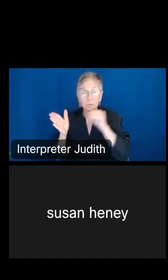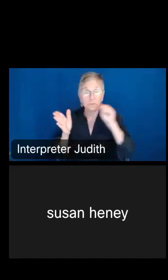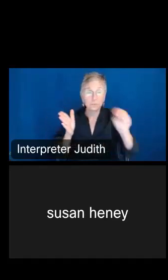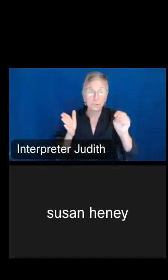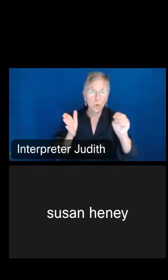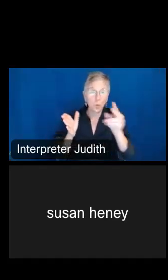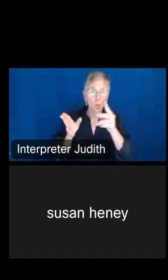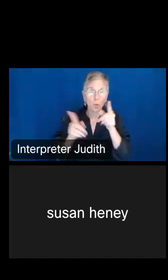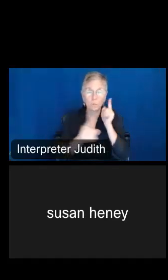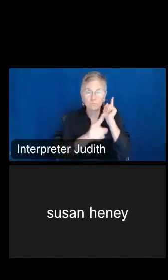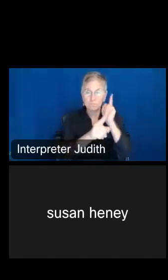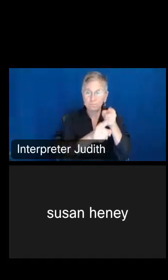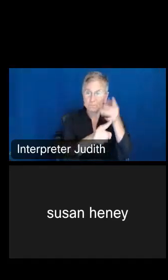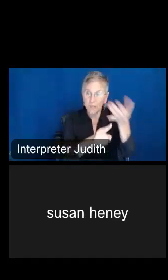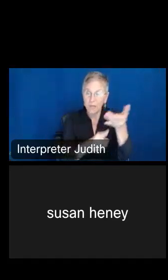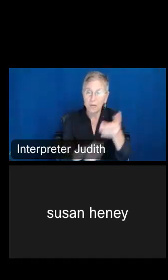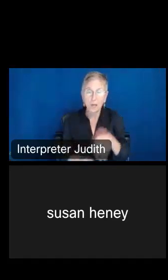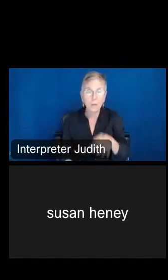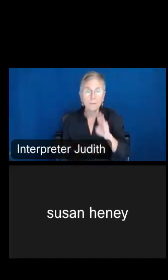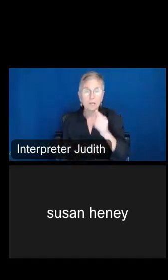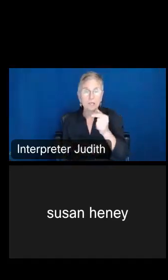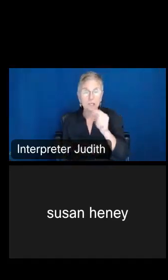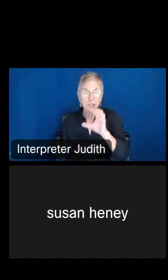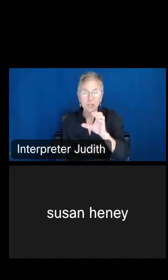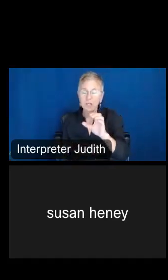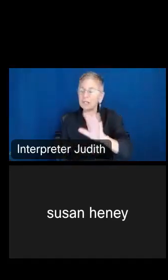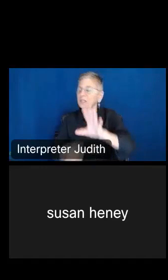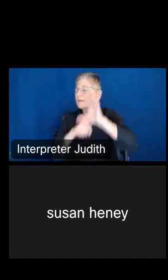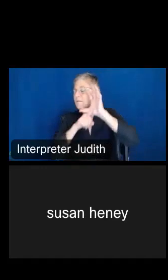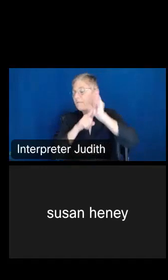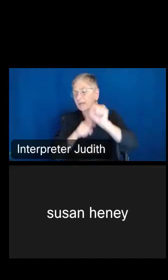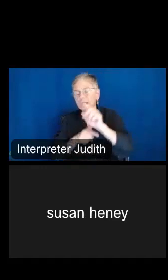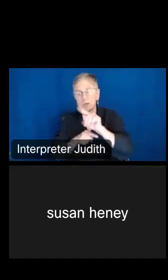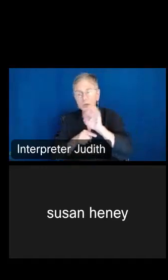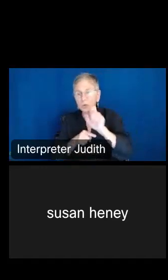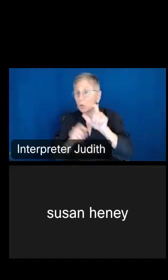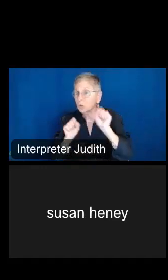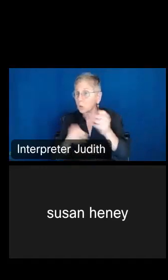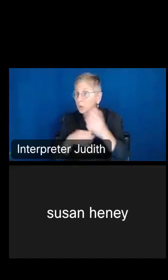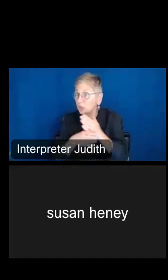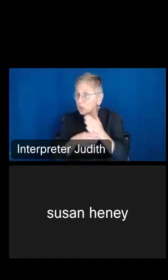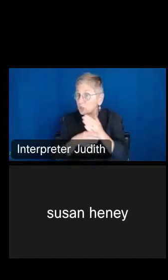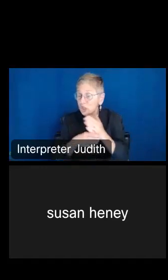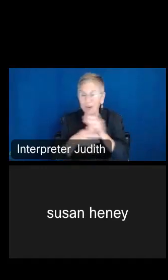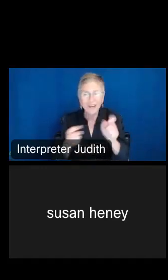with DCG. It's a fantastic tool to be able to share exactly where you were with someone.